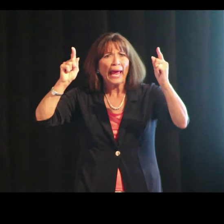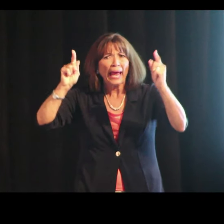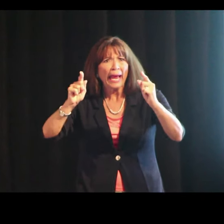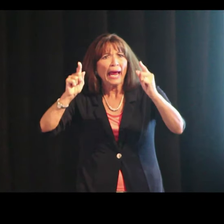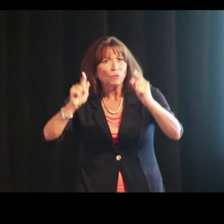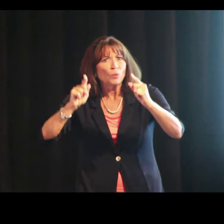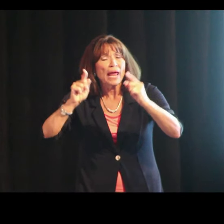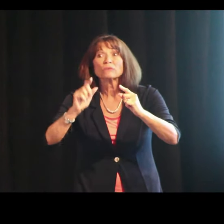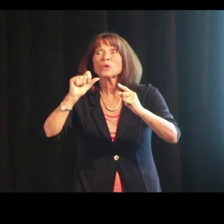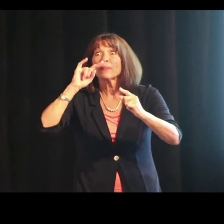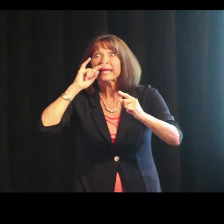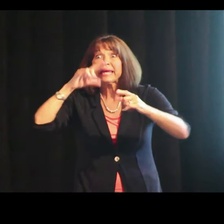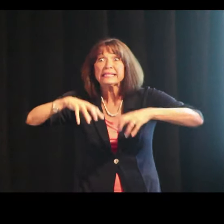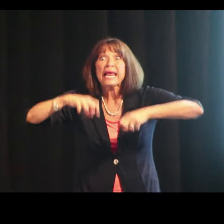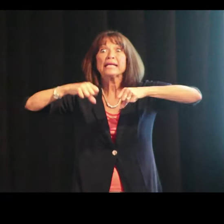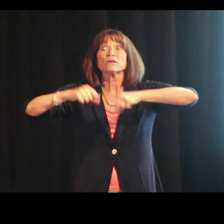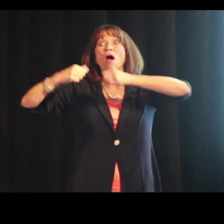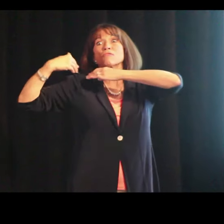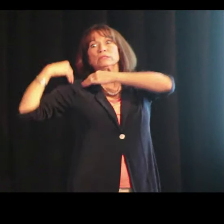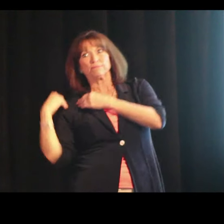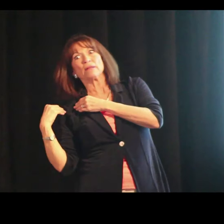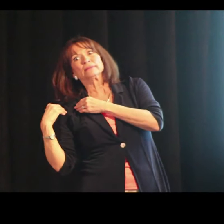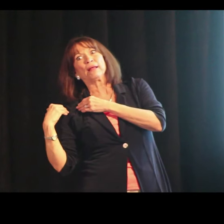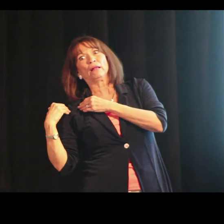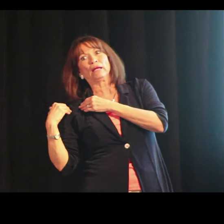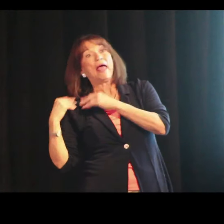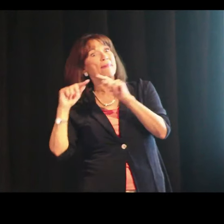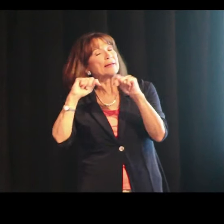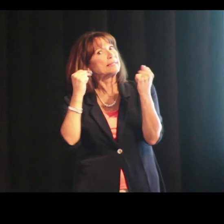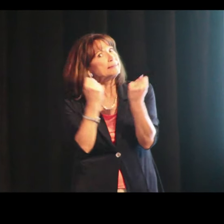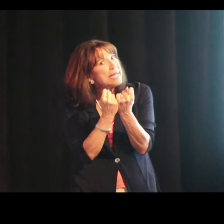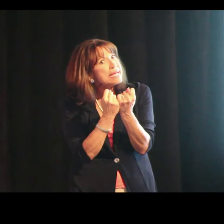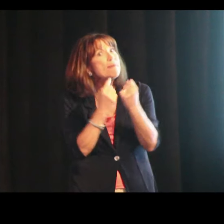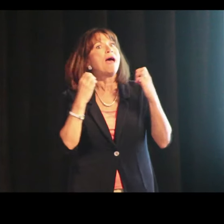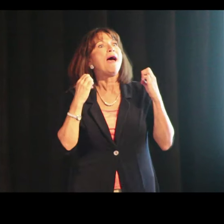But the idea is the team should be training kids to be taking on more and more responsibility.